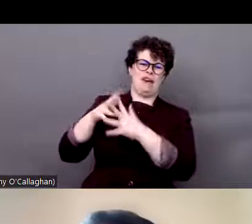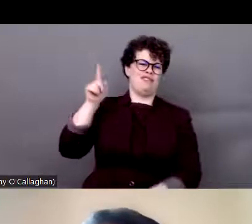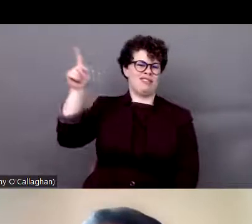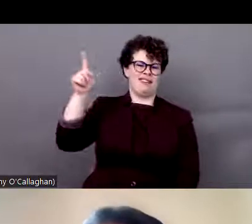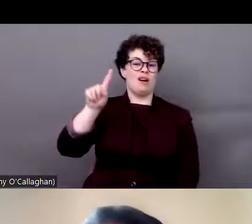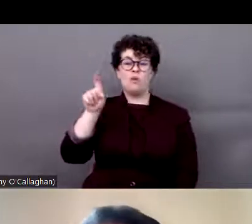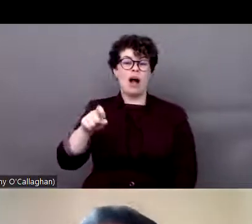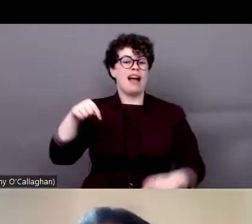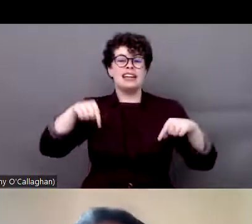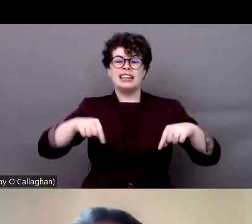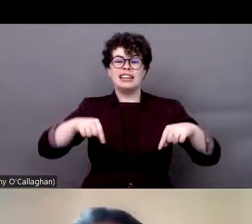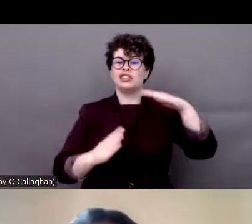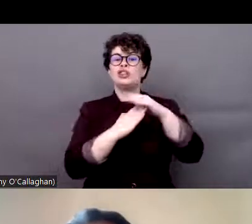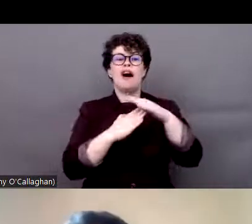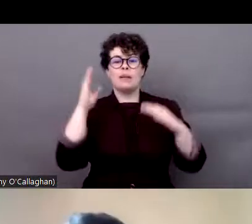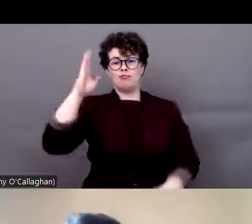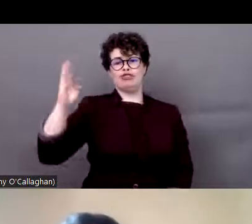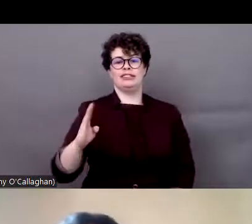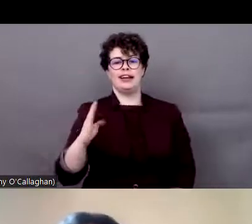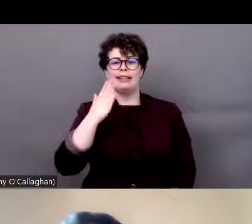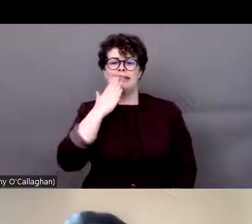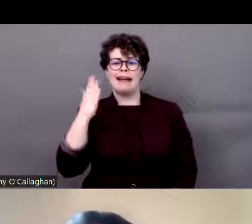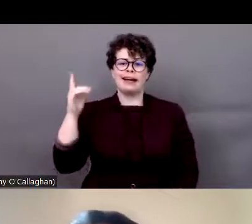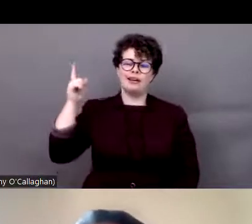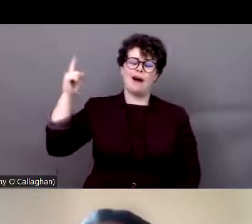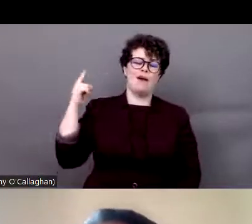Brazilian above everything else thank God. A black person here is well